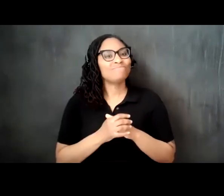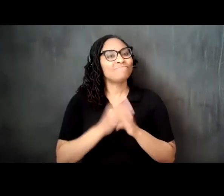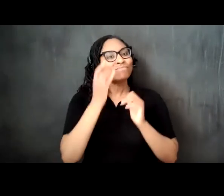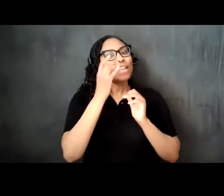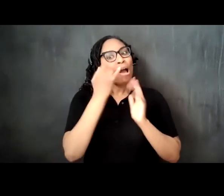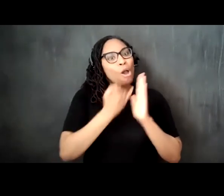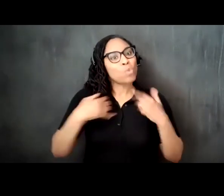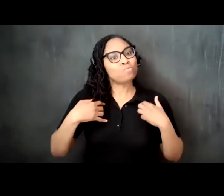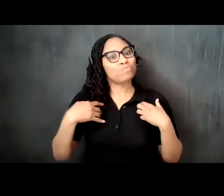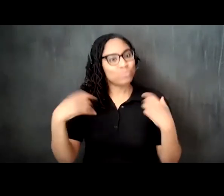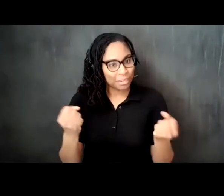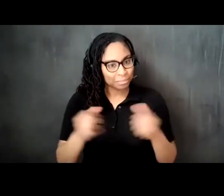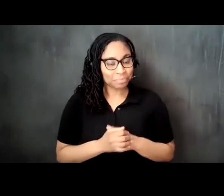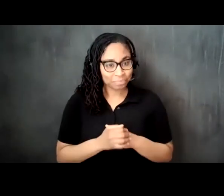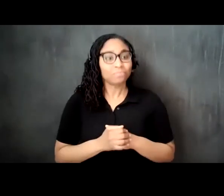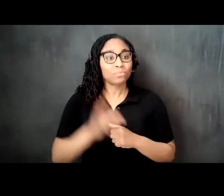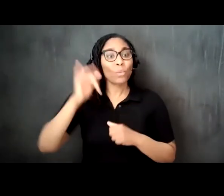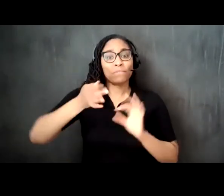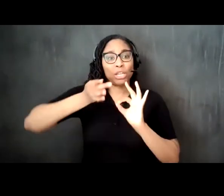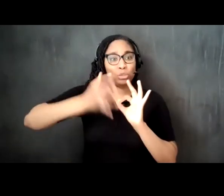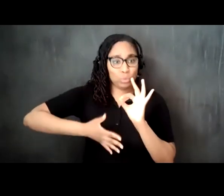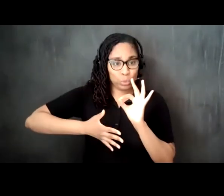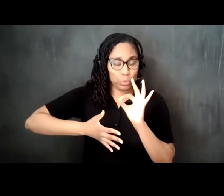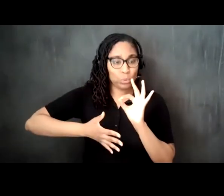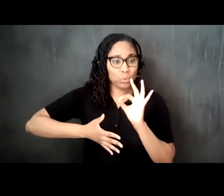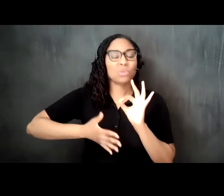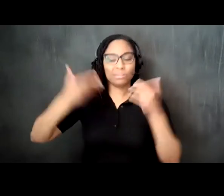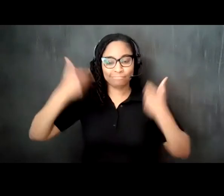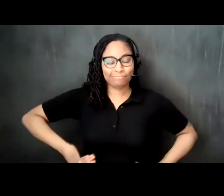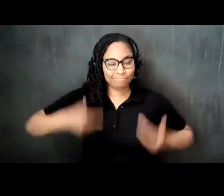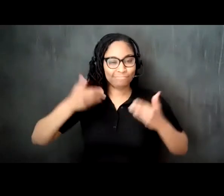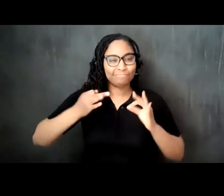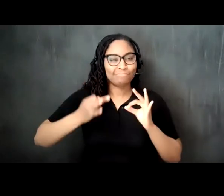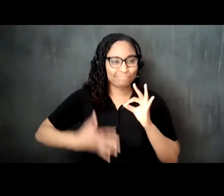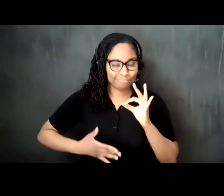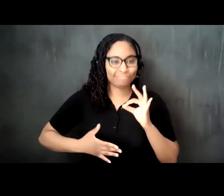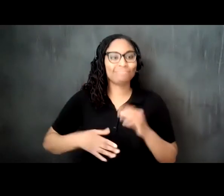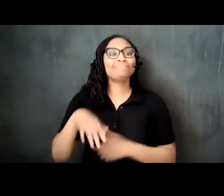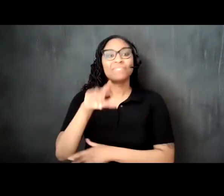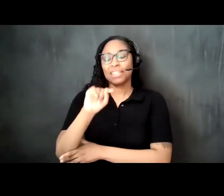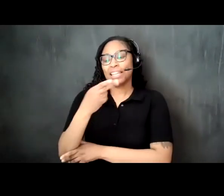we have jalika lashay whose pronouns are they them as our american sign language interpreter